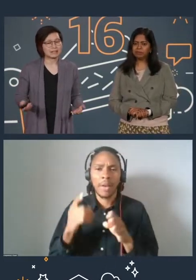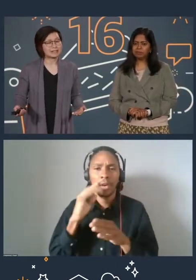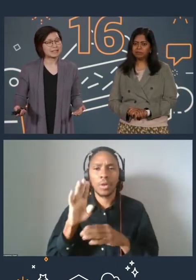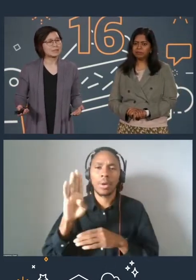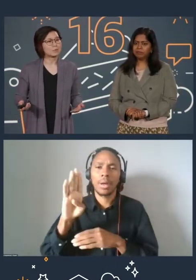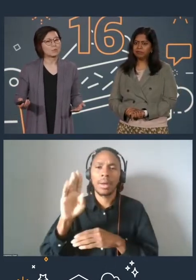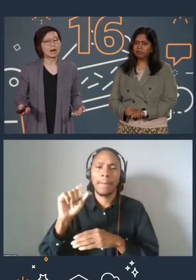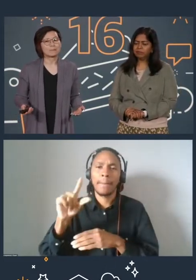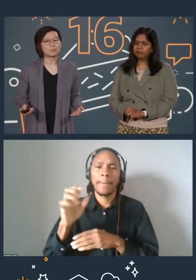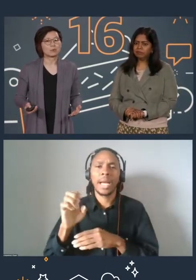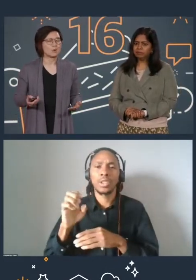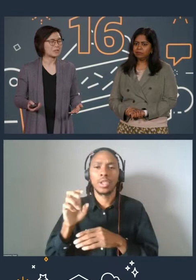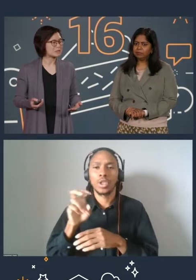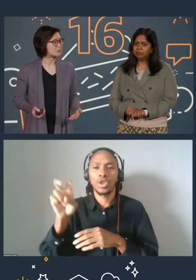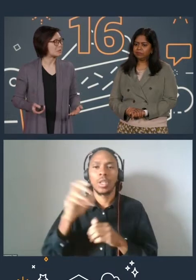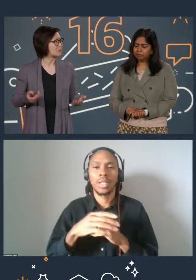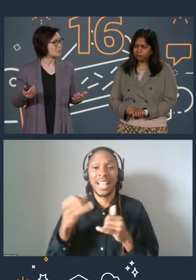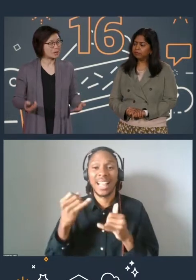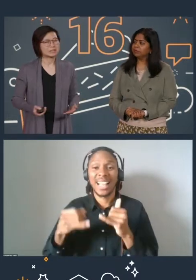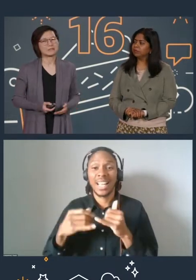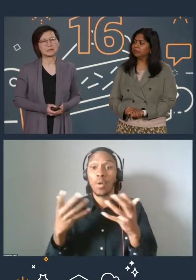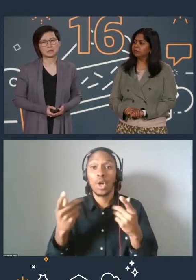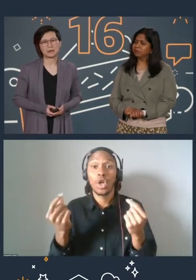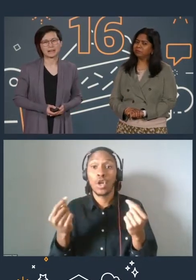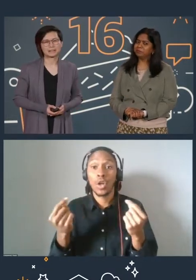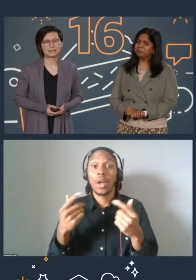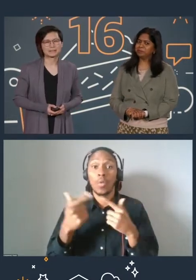Lastly, we'll wrap up with what you can do once you've earned your badge.